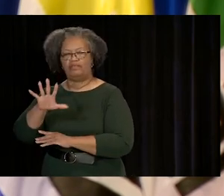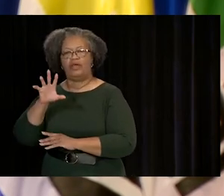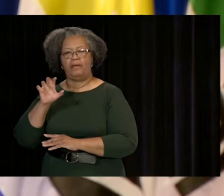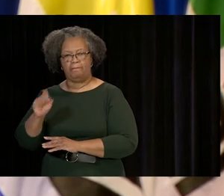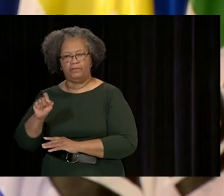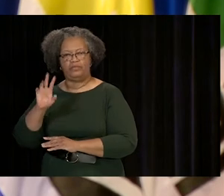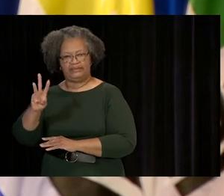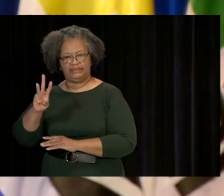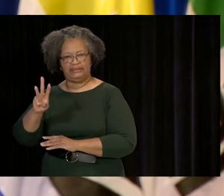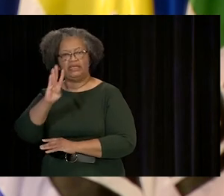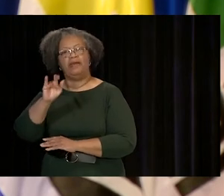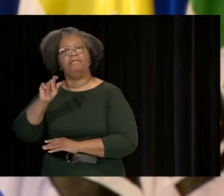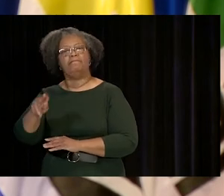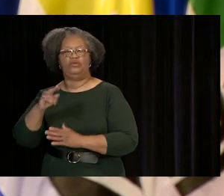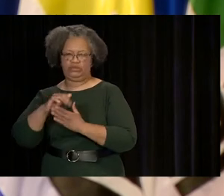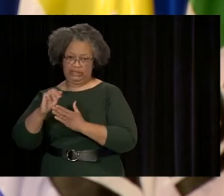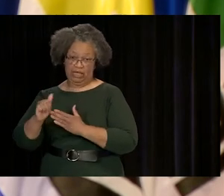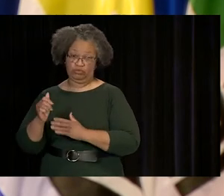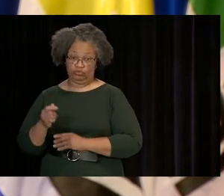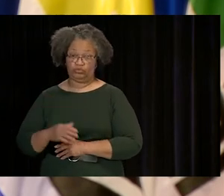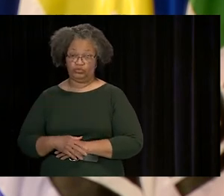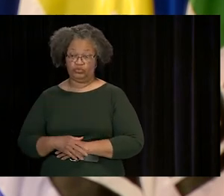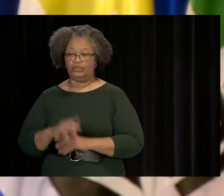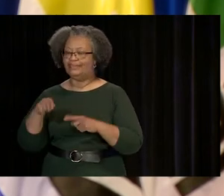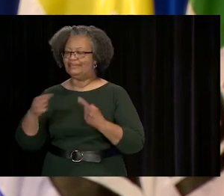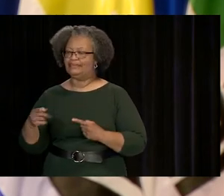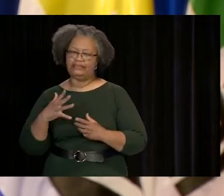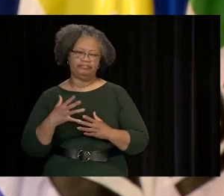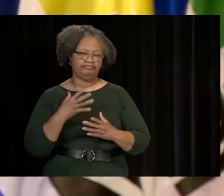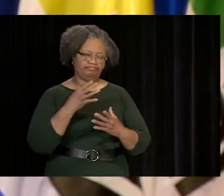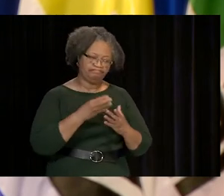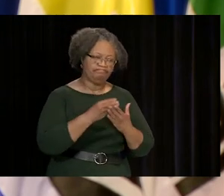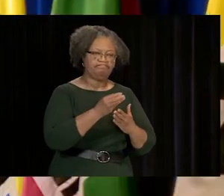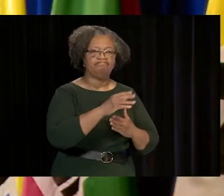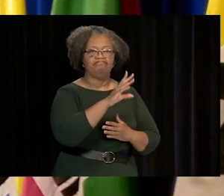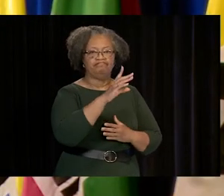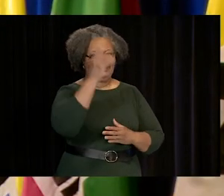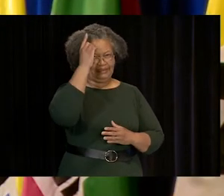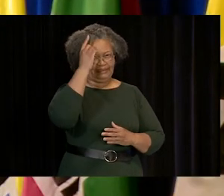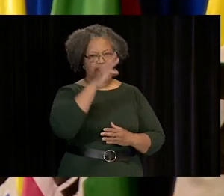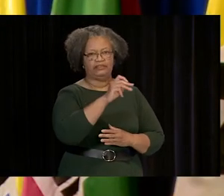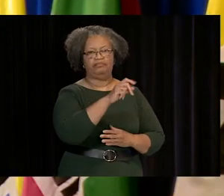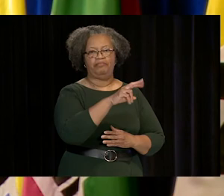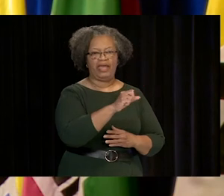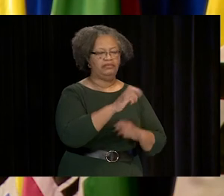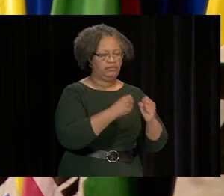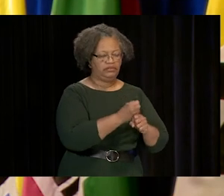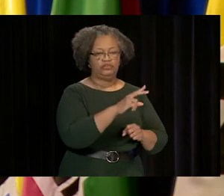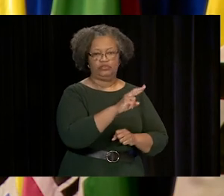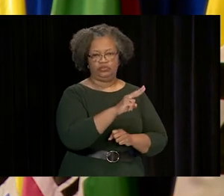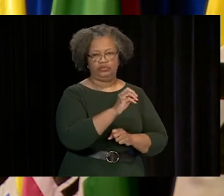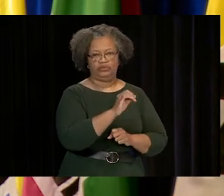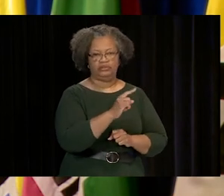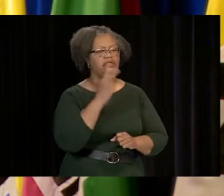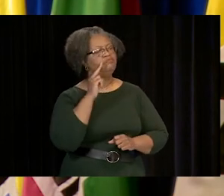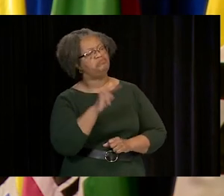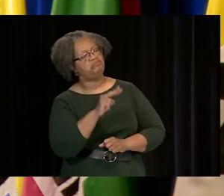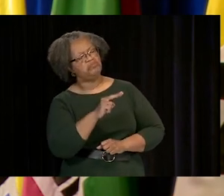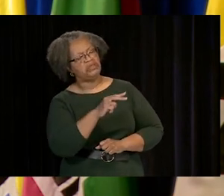TO YAHOO FOR $5.6 BILLION DOLLARS. SINCE HIS ACQUISITION OF THE DALLAS MAVERICKS IN 2000,